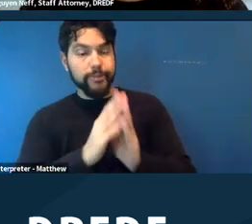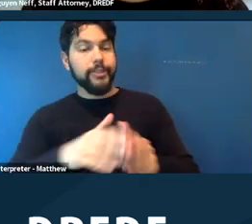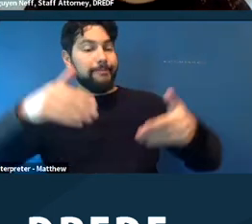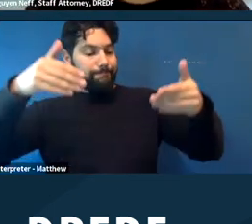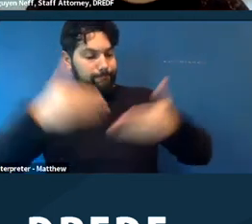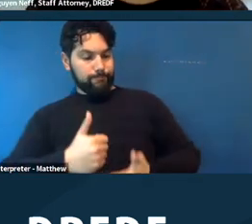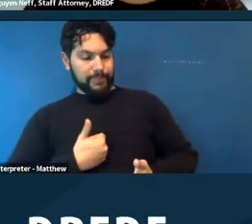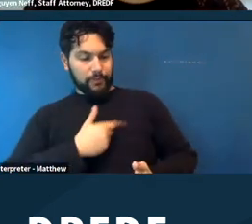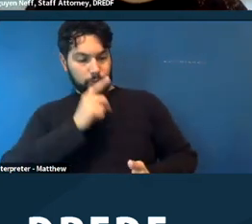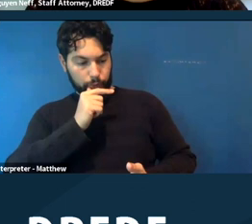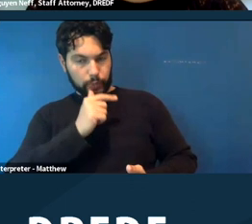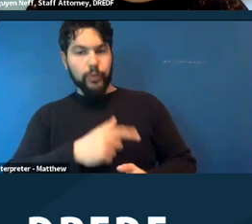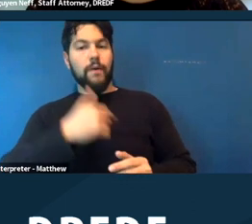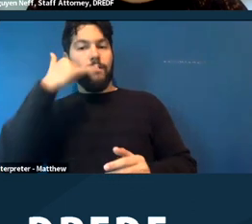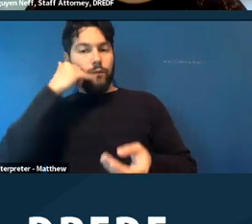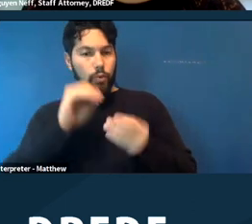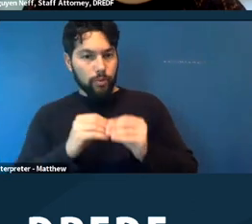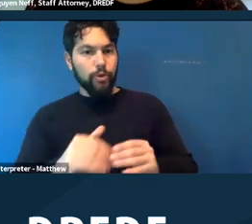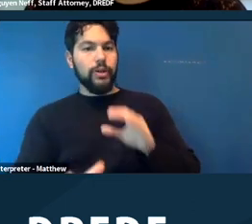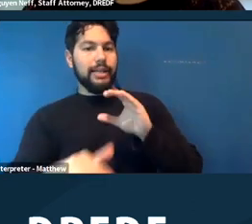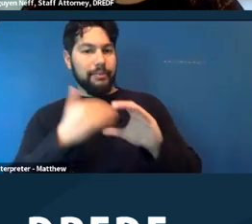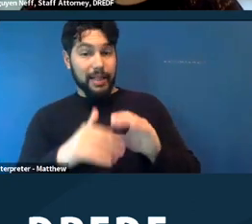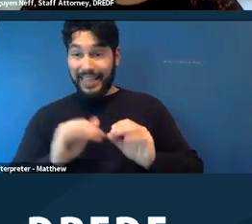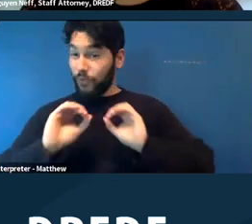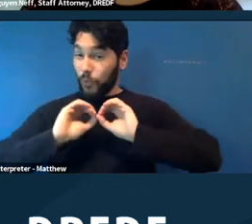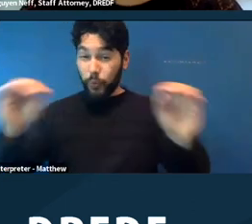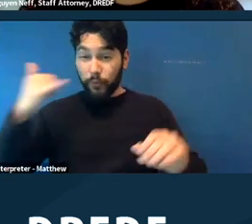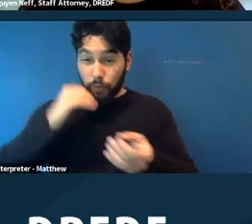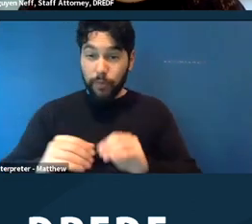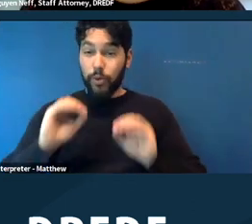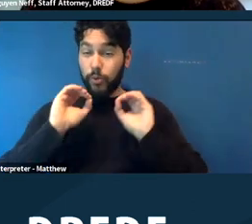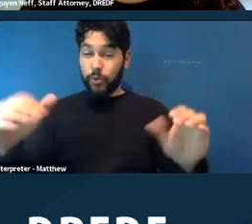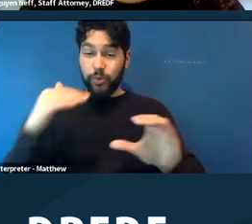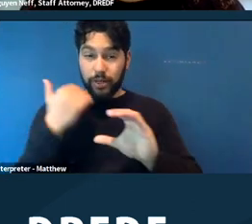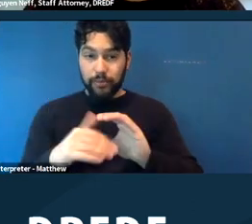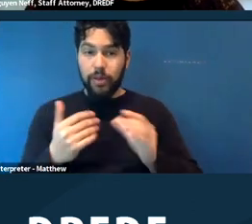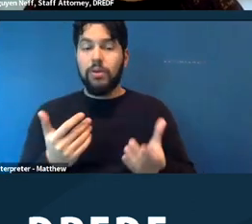give them a phone number or E‑mail. If you don't have a phone number or E‑mail, the location of